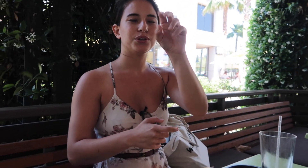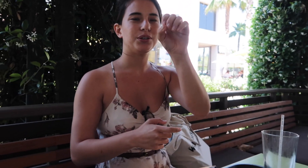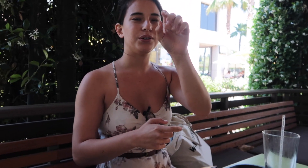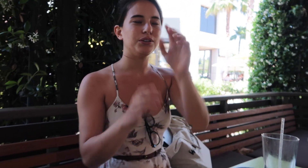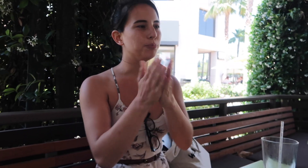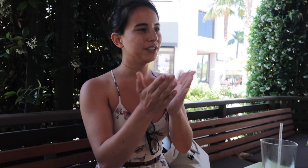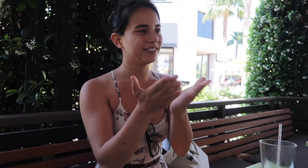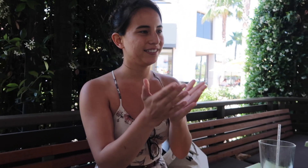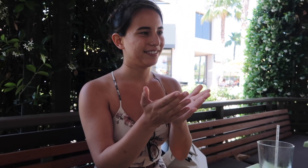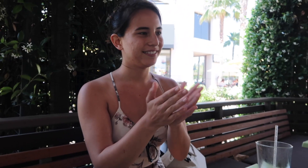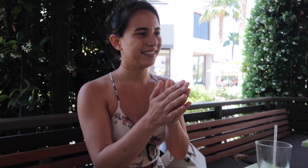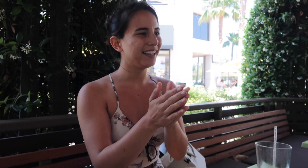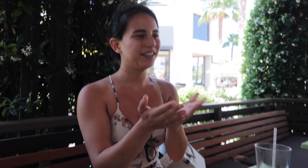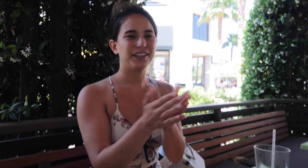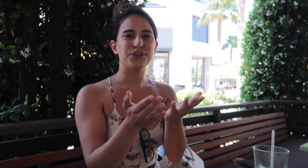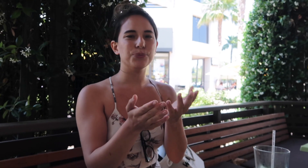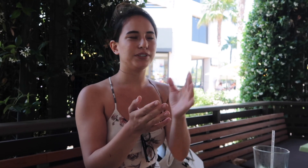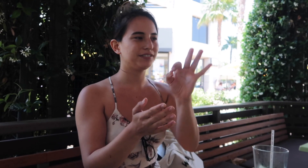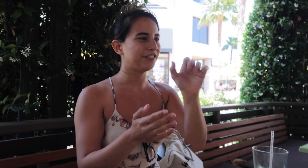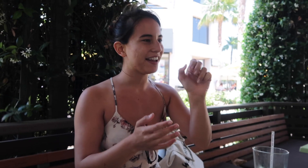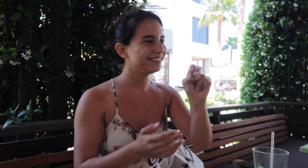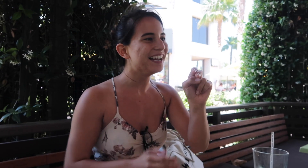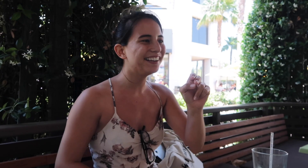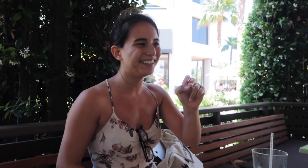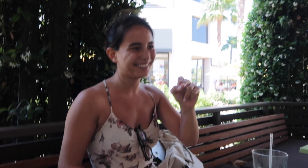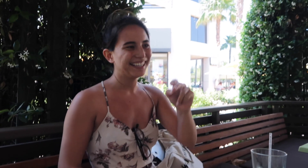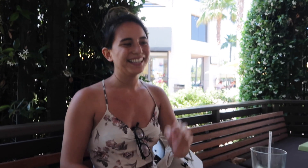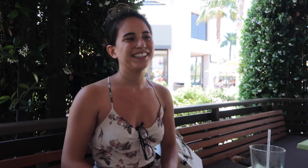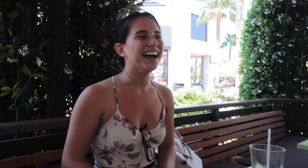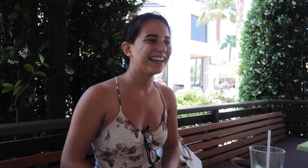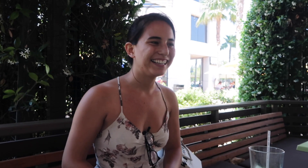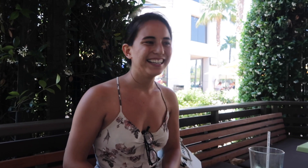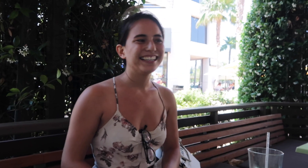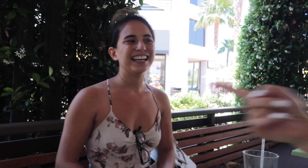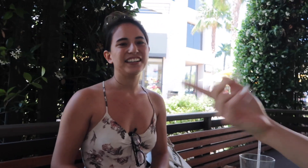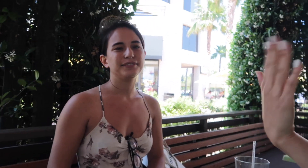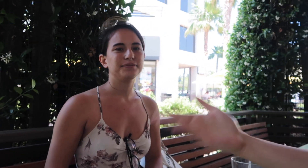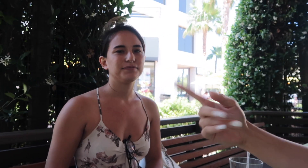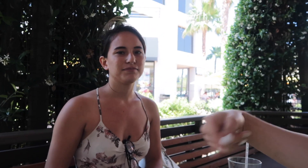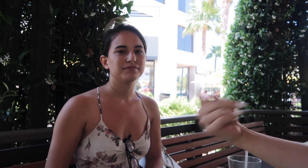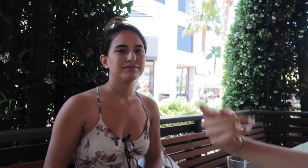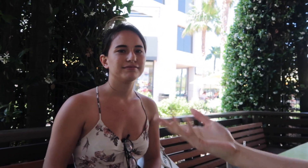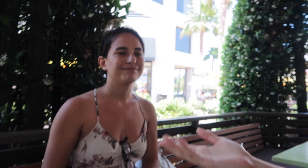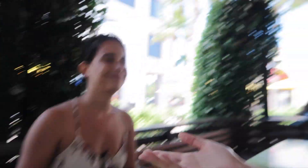notebook. yeah? notebooks fan E: She's so good at signing